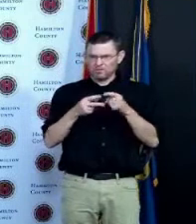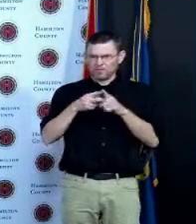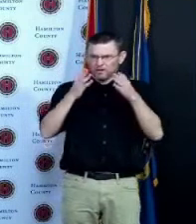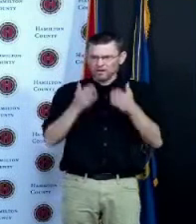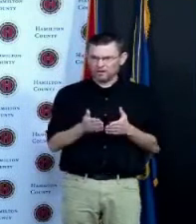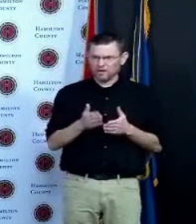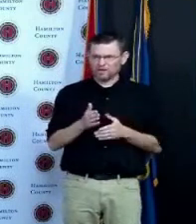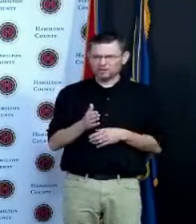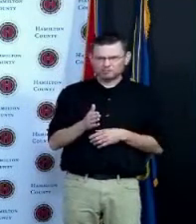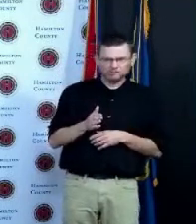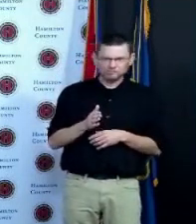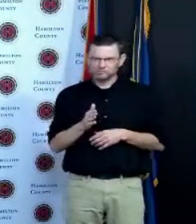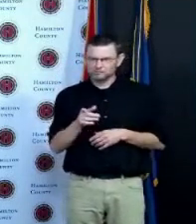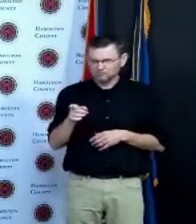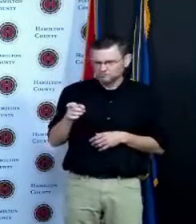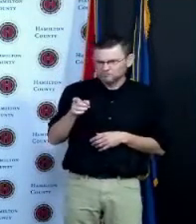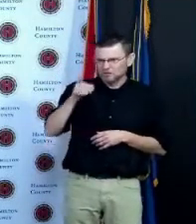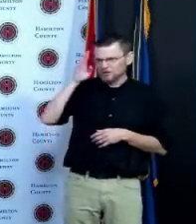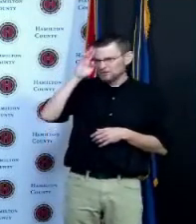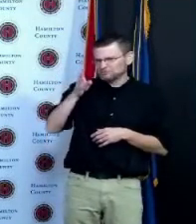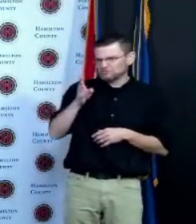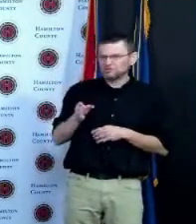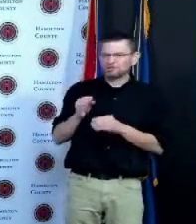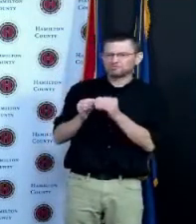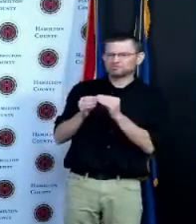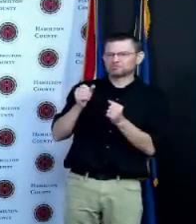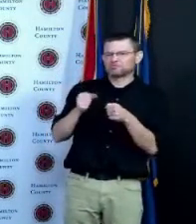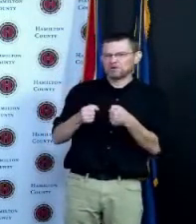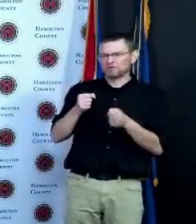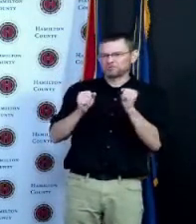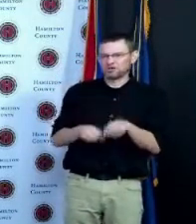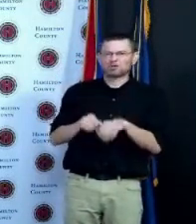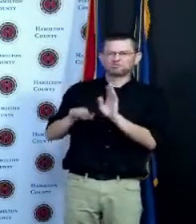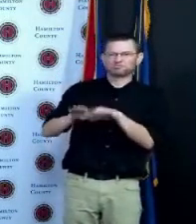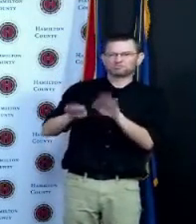my accountant says you have to do this I'm not going to say you know Al Recito you're wrong I'm